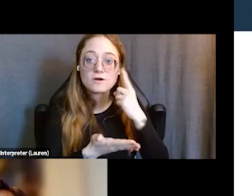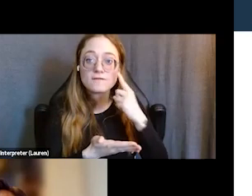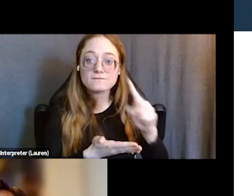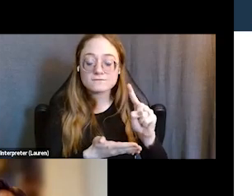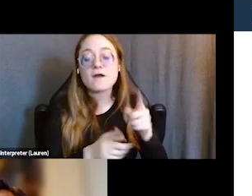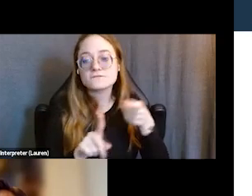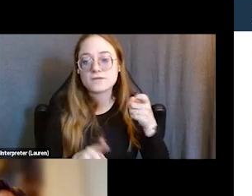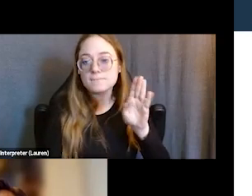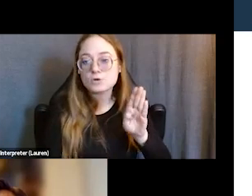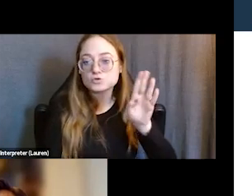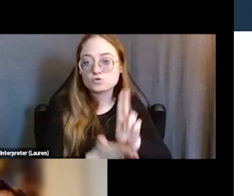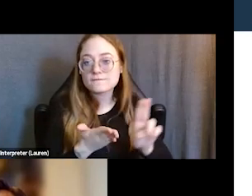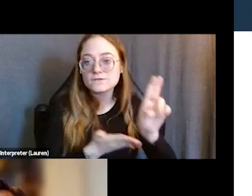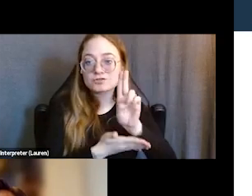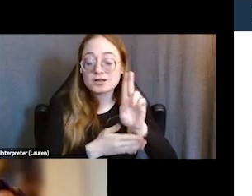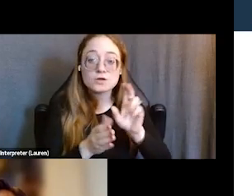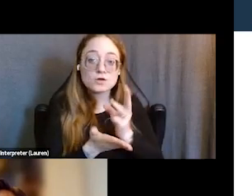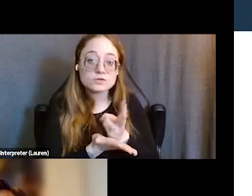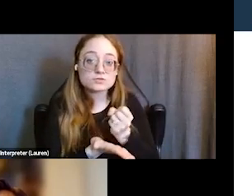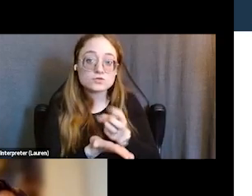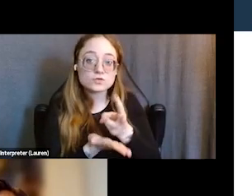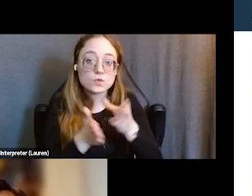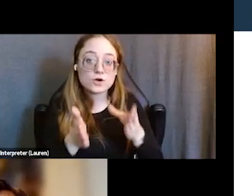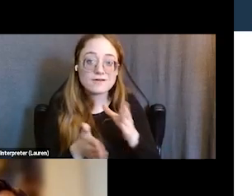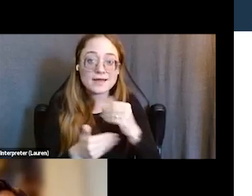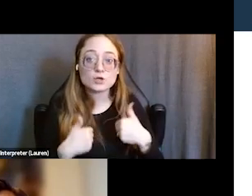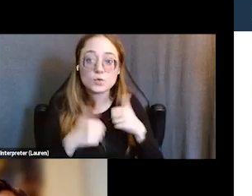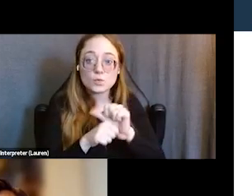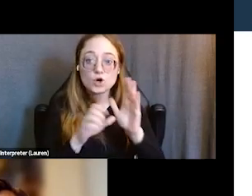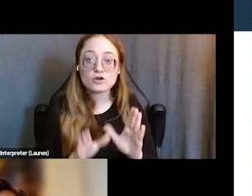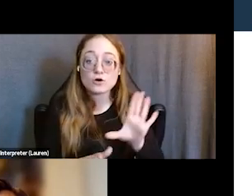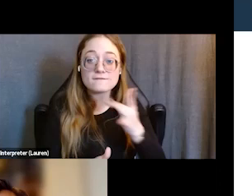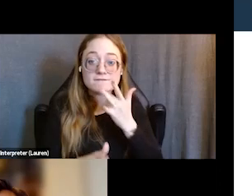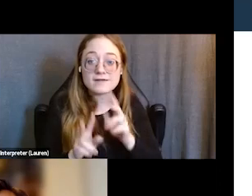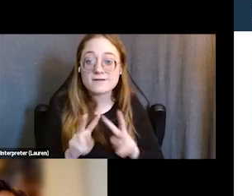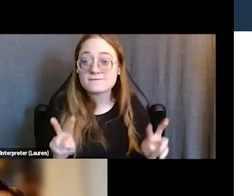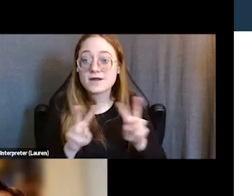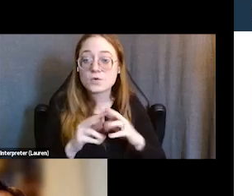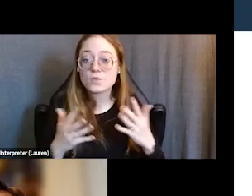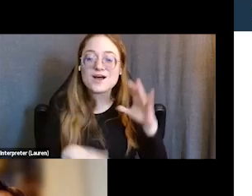And as a social worker and youth worker, her favorite value has always been assumed goodness, because the heart is always good